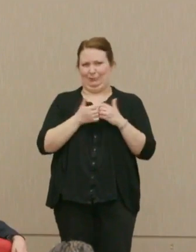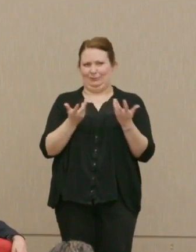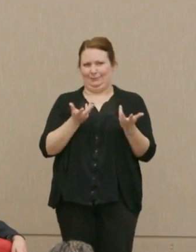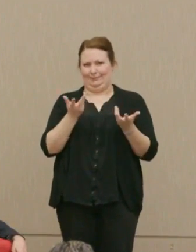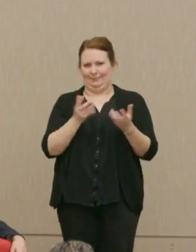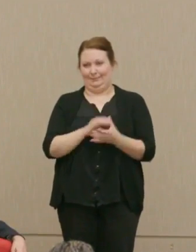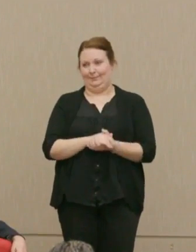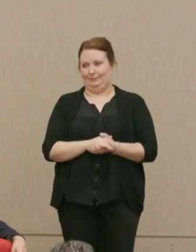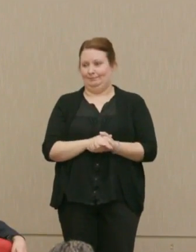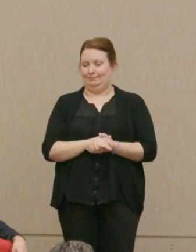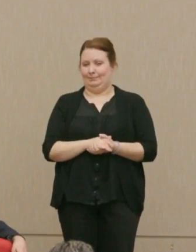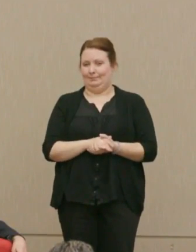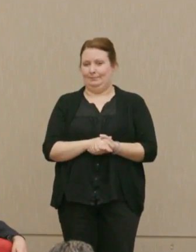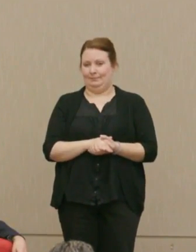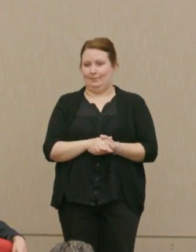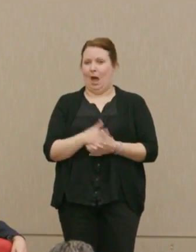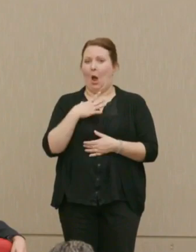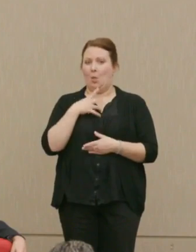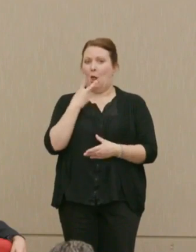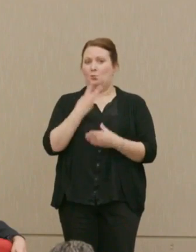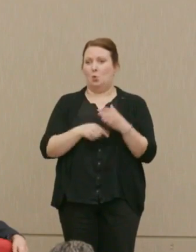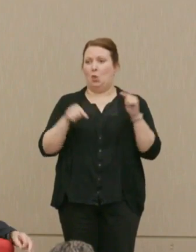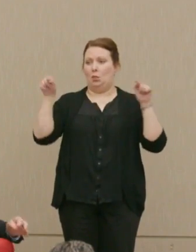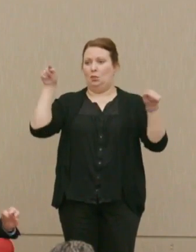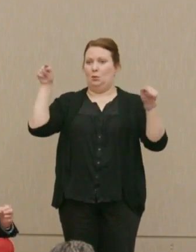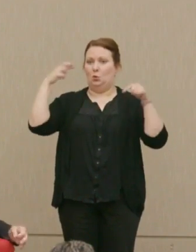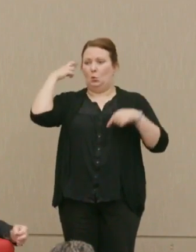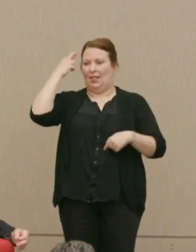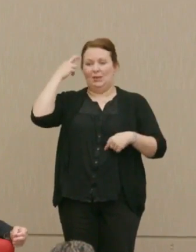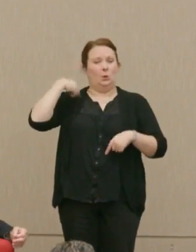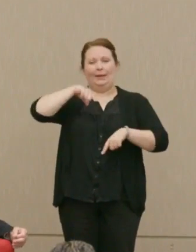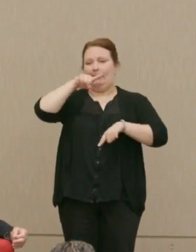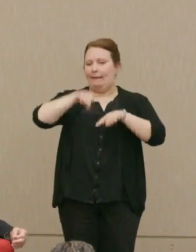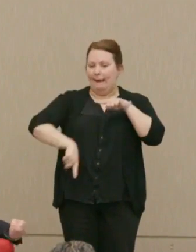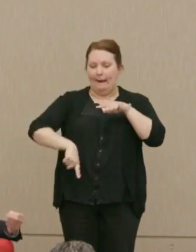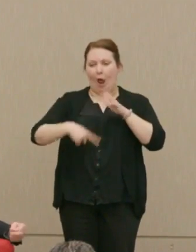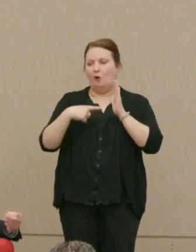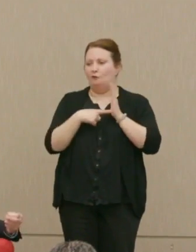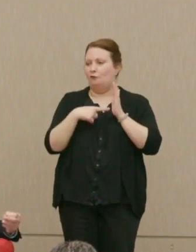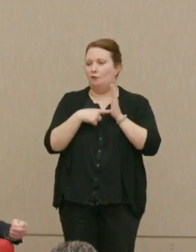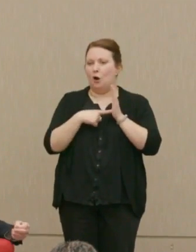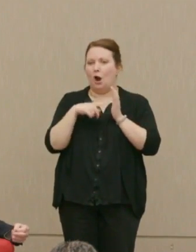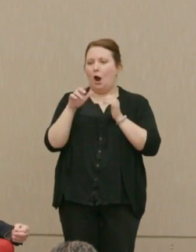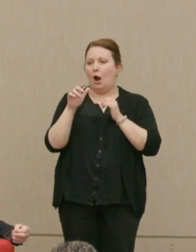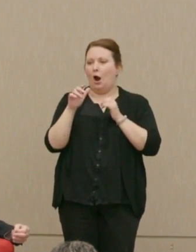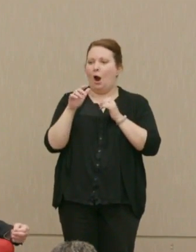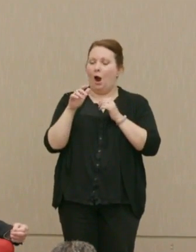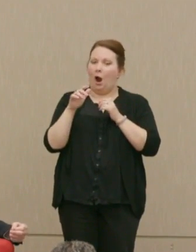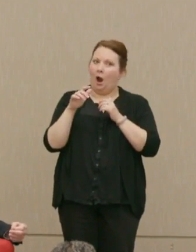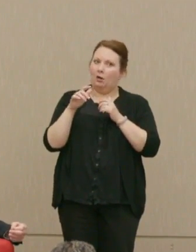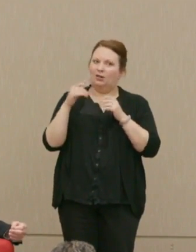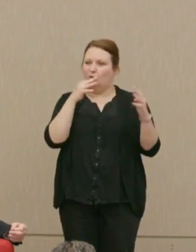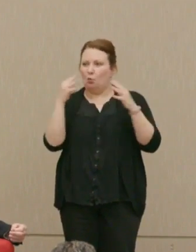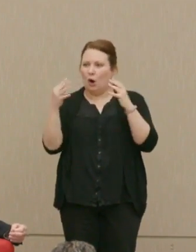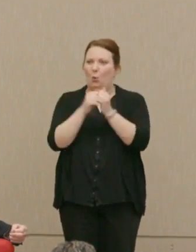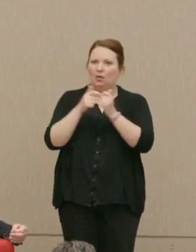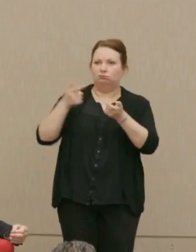I would like each to realize that we cannot afford armed conflict with that other nuclear